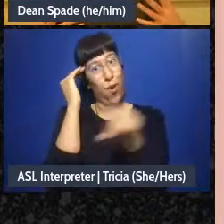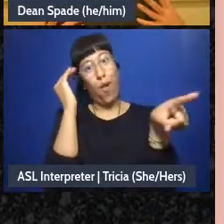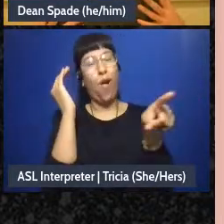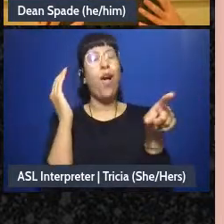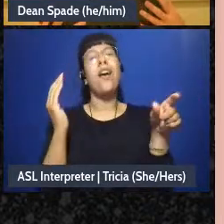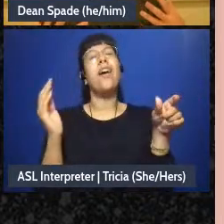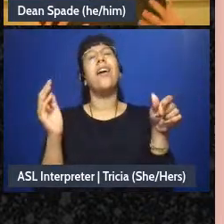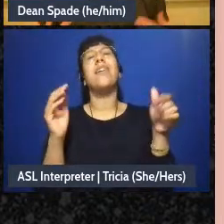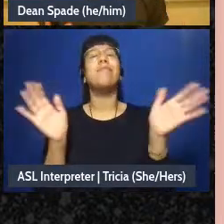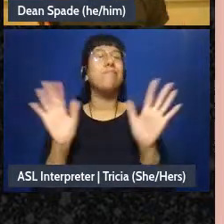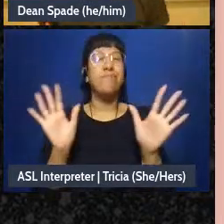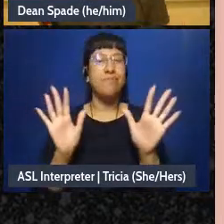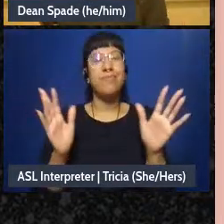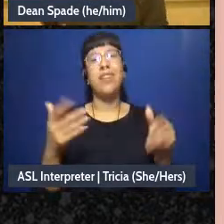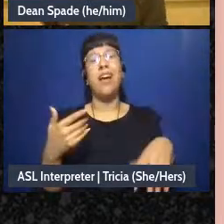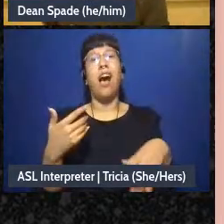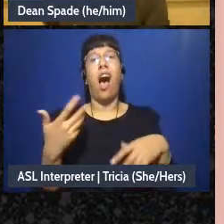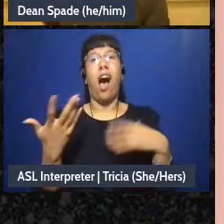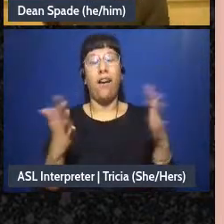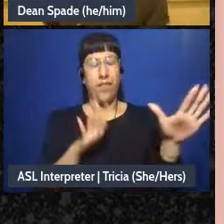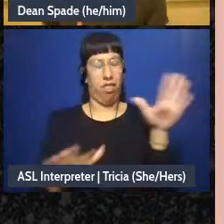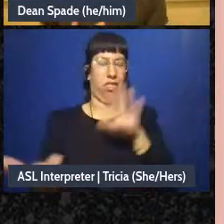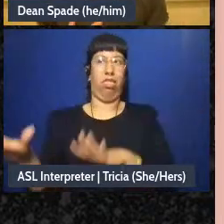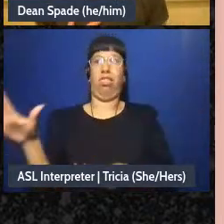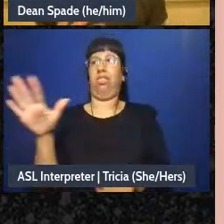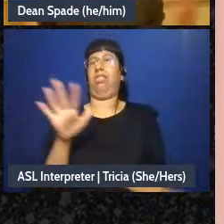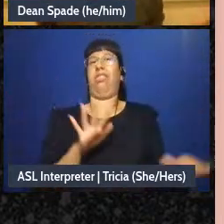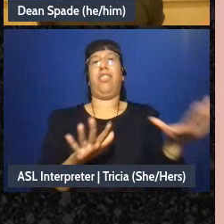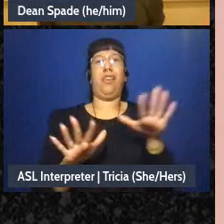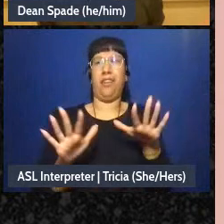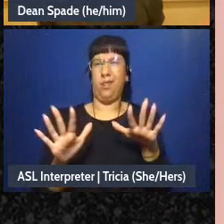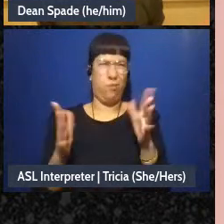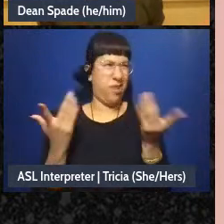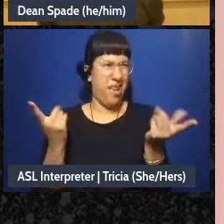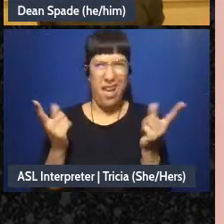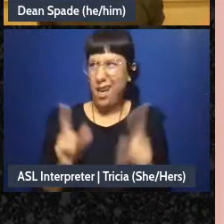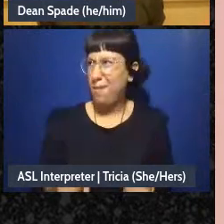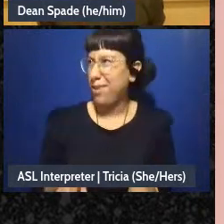like - that can be so disorienting and alienating of like, what is happening at this meeting?